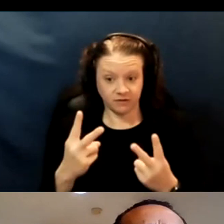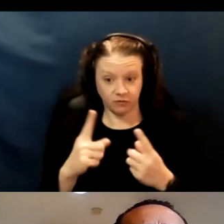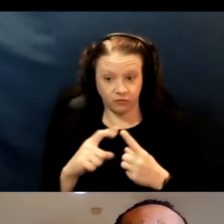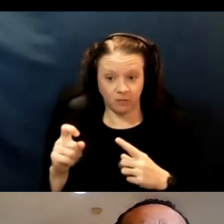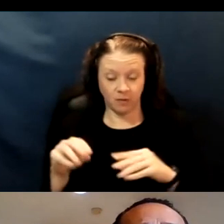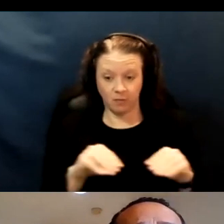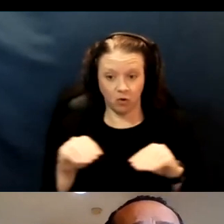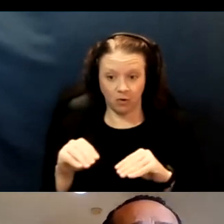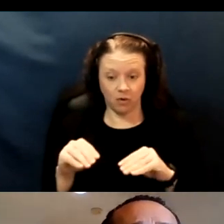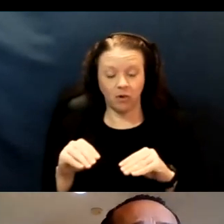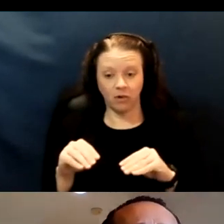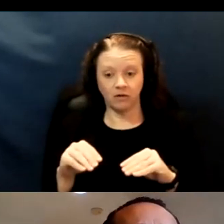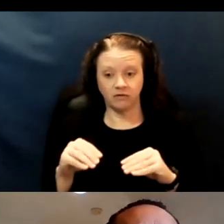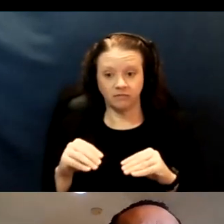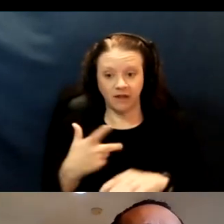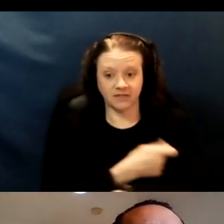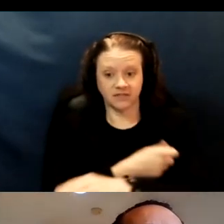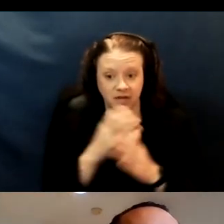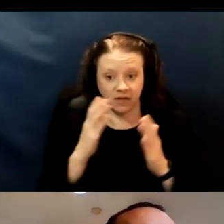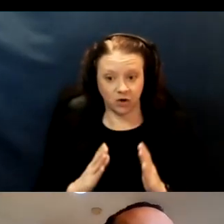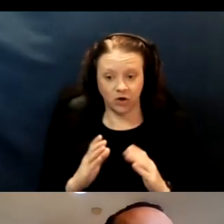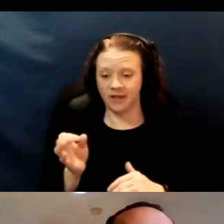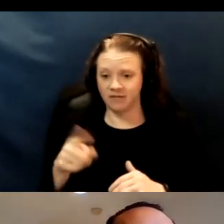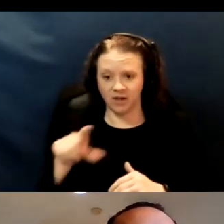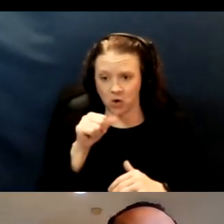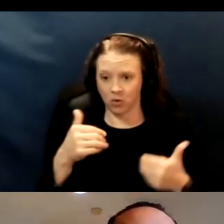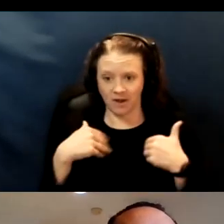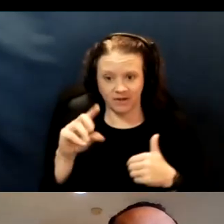If they don't have digital access, they can call the number shown on the screen,